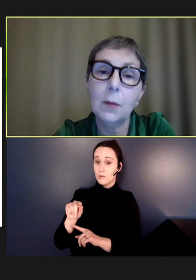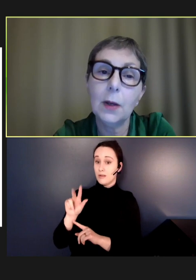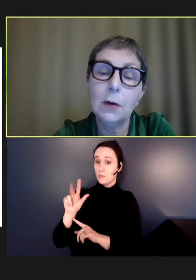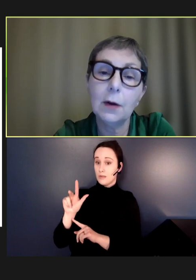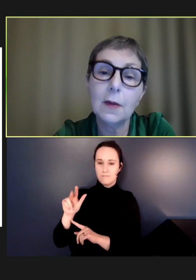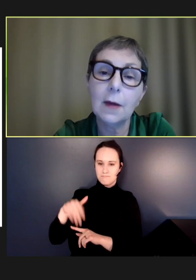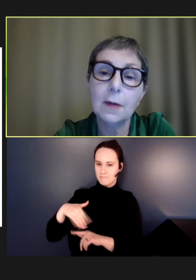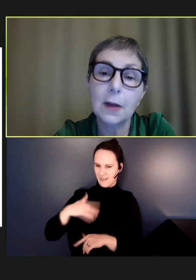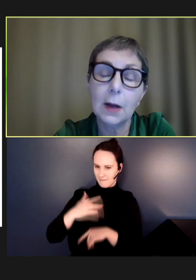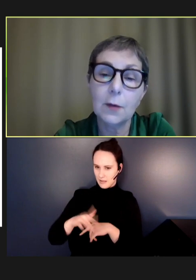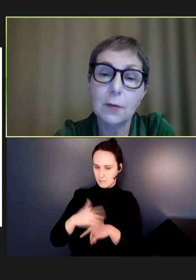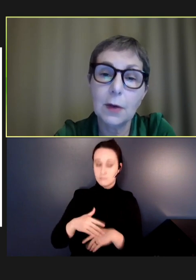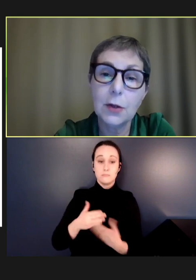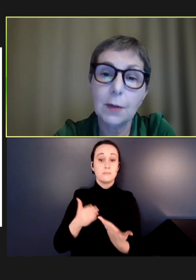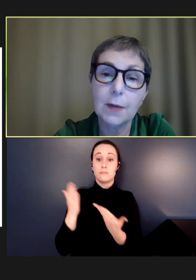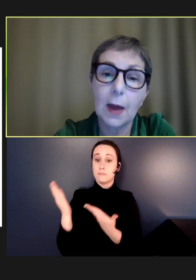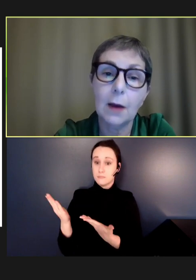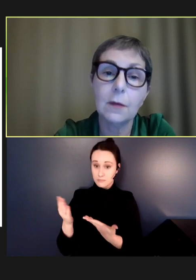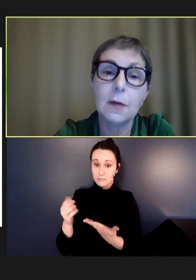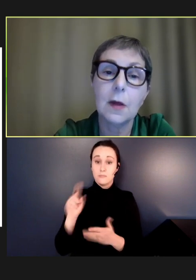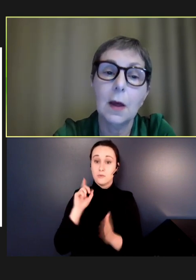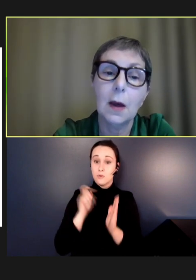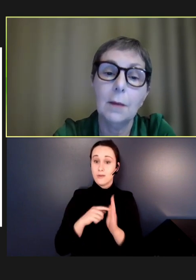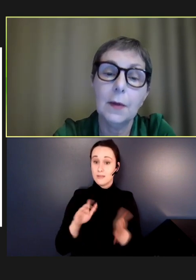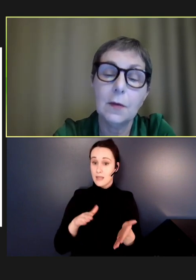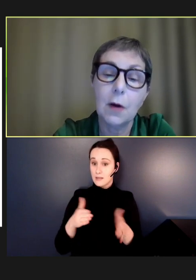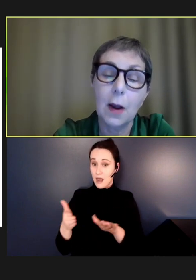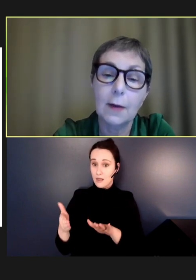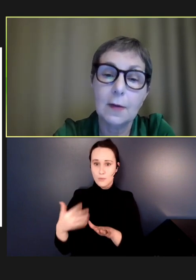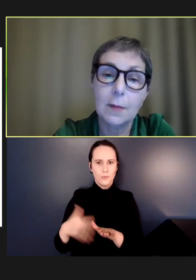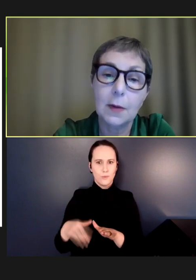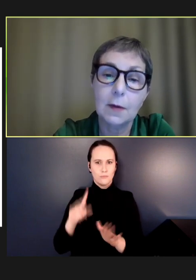when you look at deaths, the inequity really jumps out. And these are our estimates that